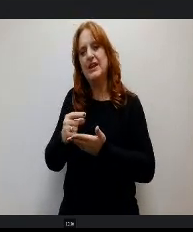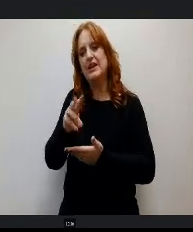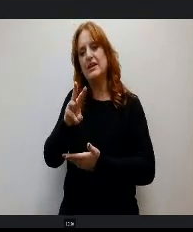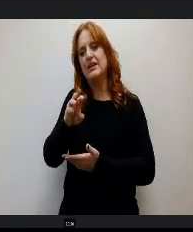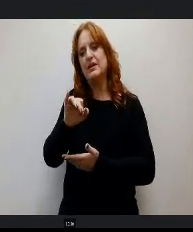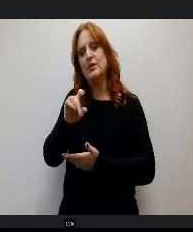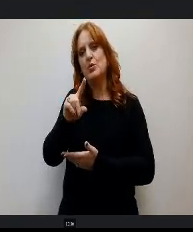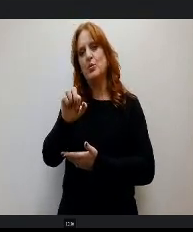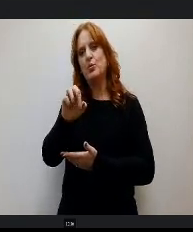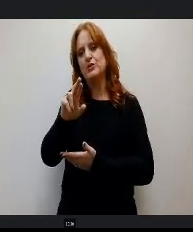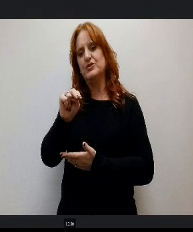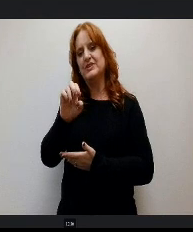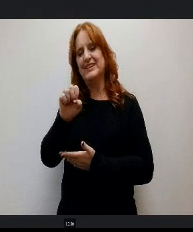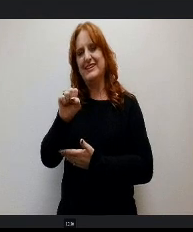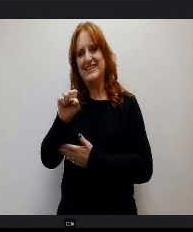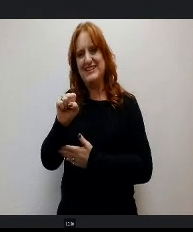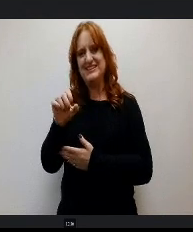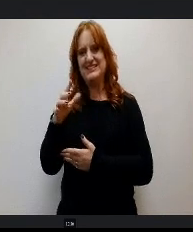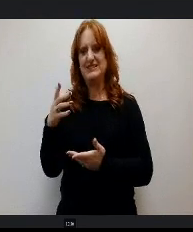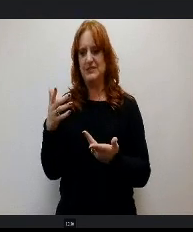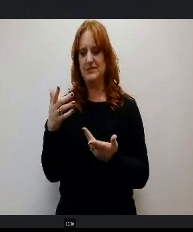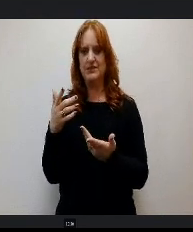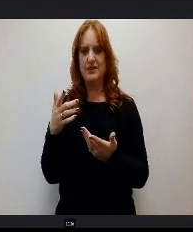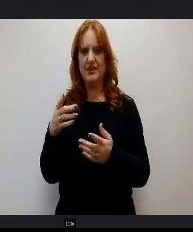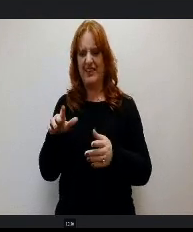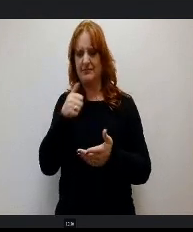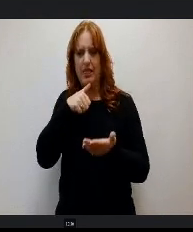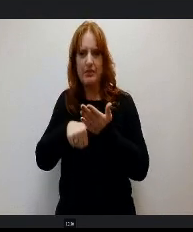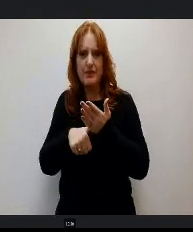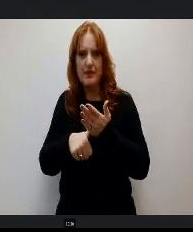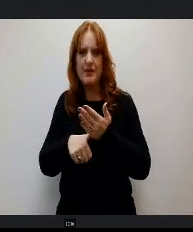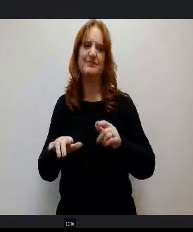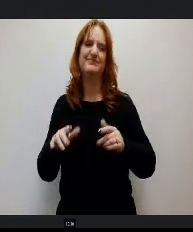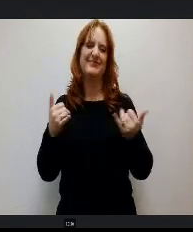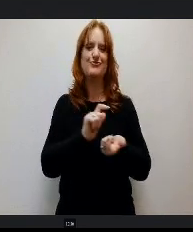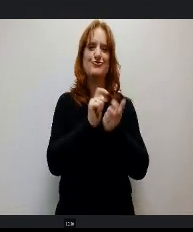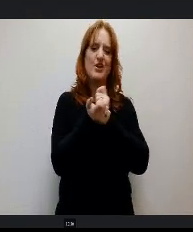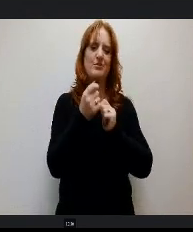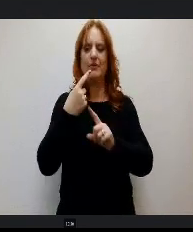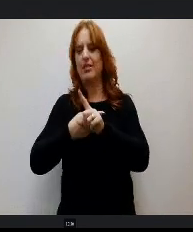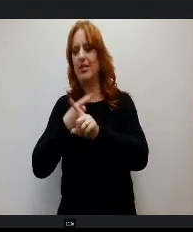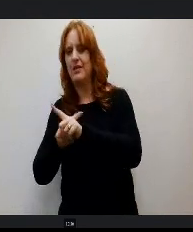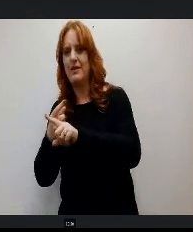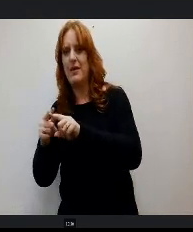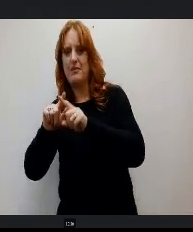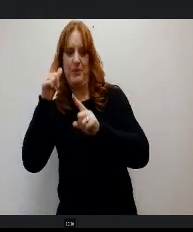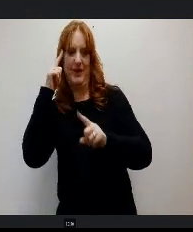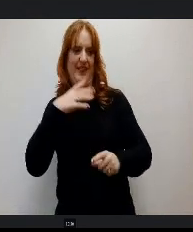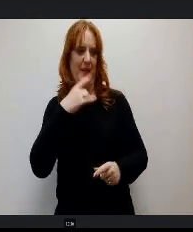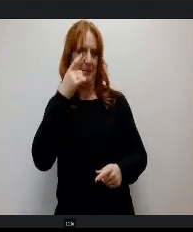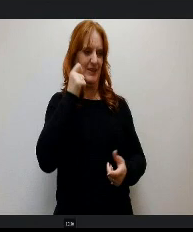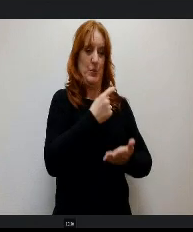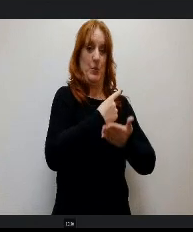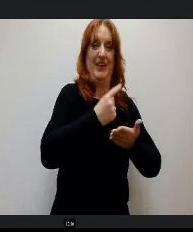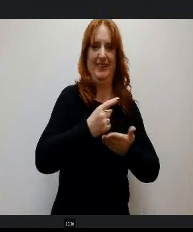Because he can't keep up but he's like but everybody likes the name 'cause Weekly Wilderness